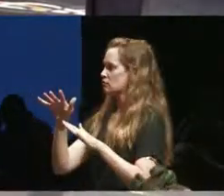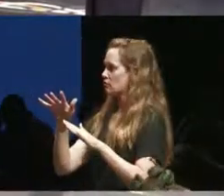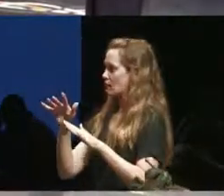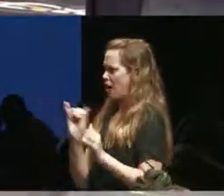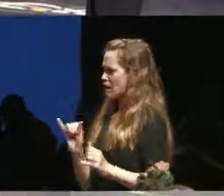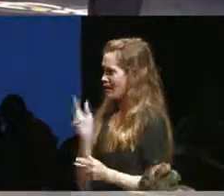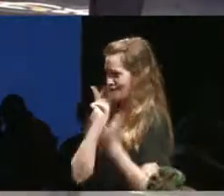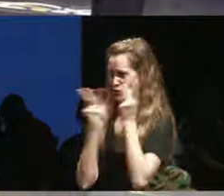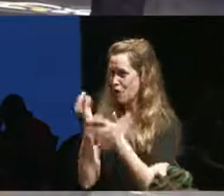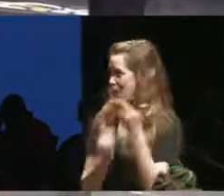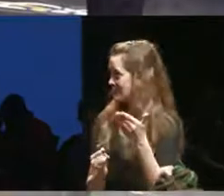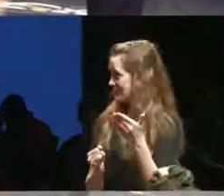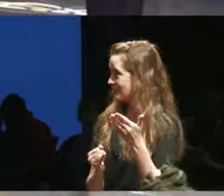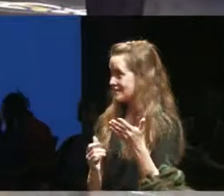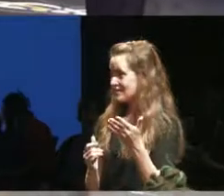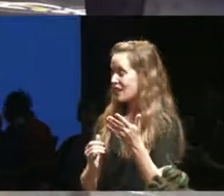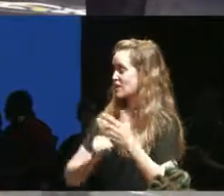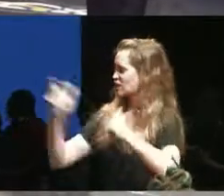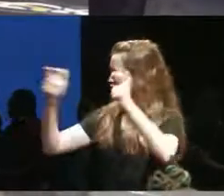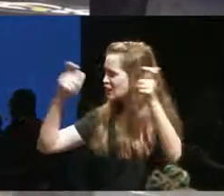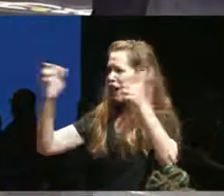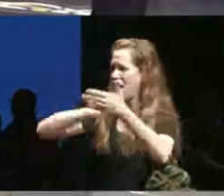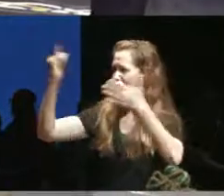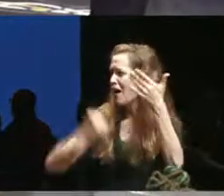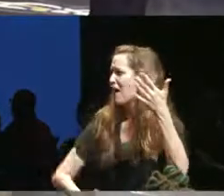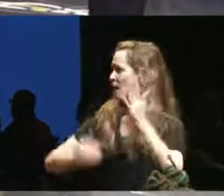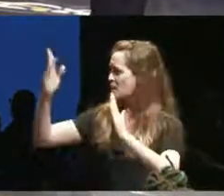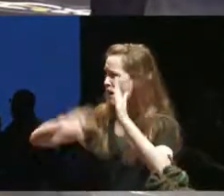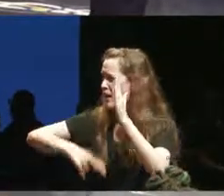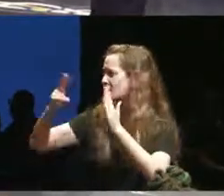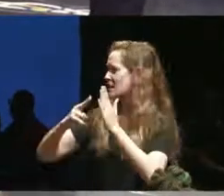and I do very large scale drawings and I do painting and portraits that are